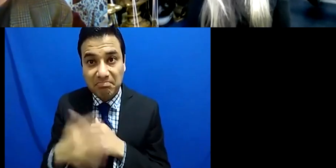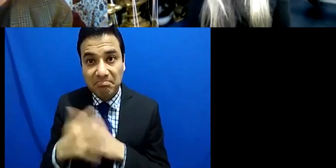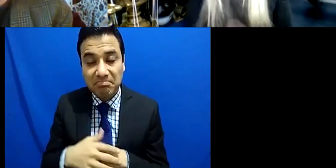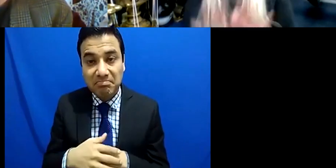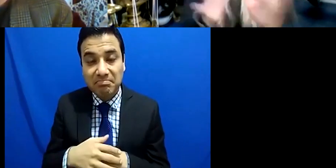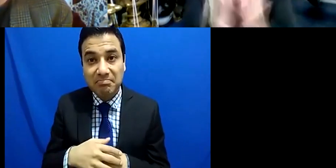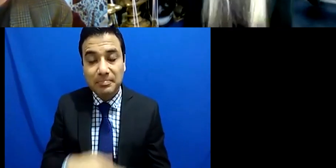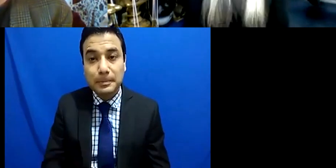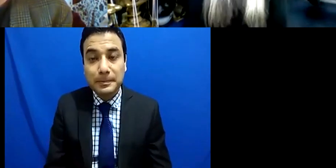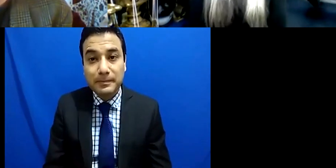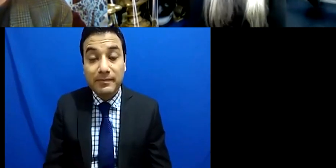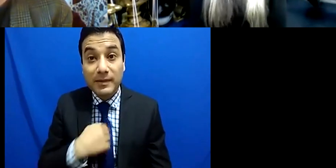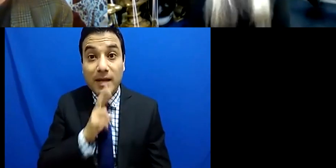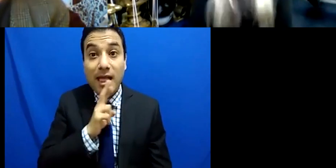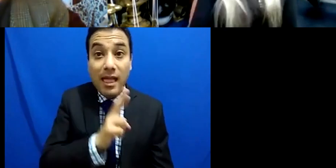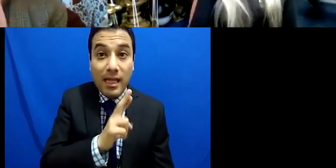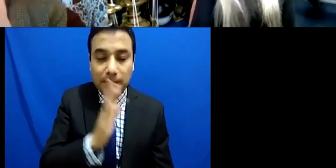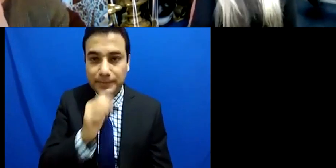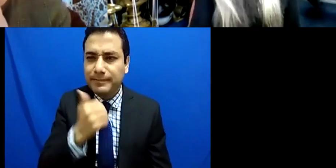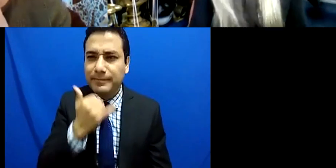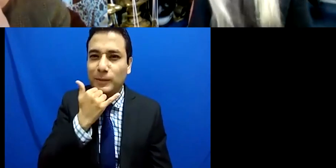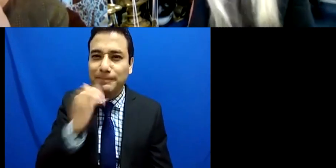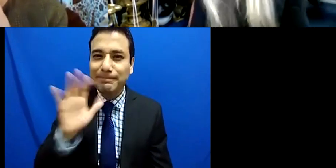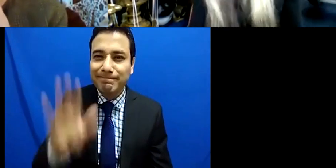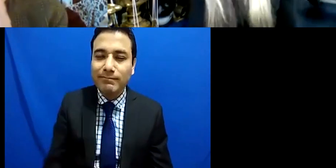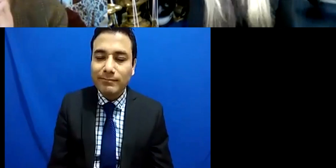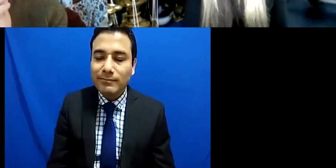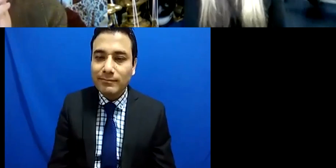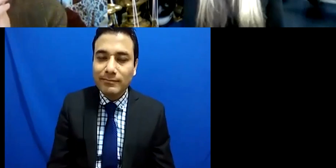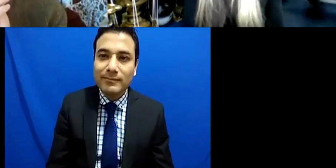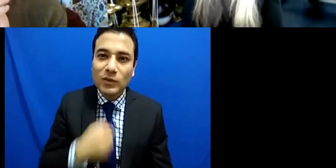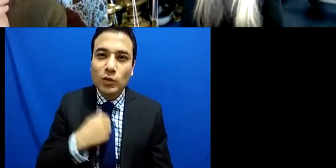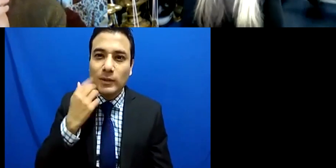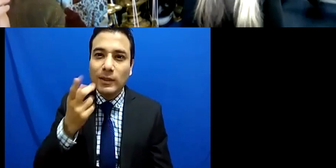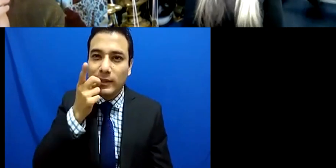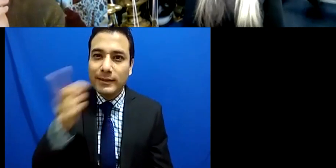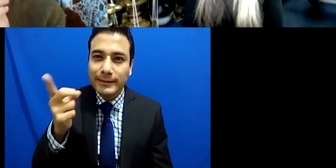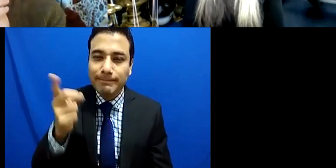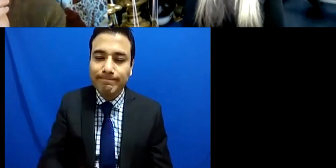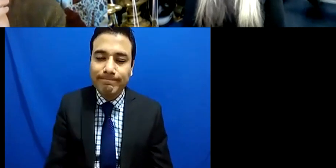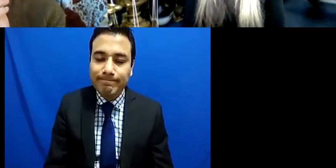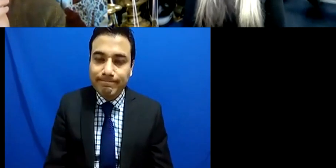Sorry Benjamin sorry I was just going to say that you know when we,